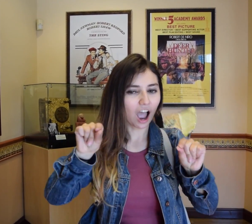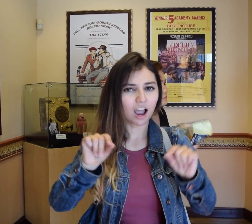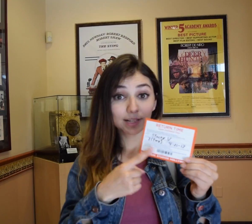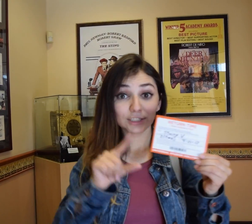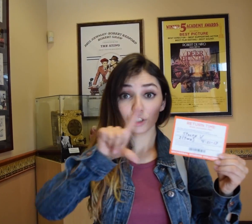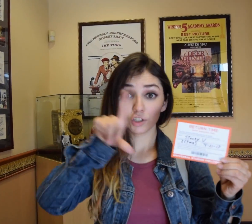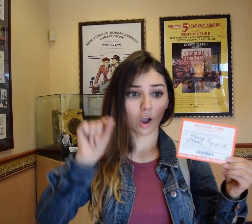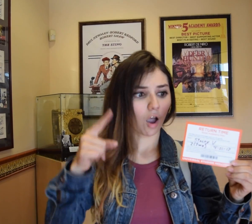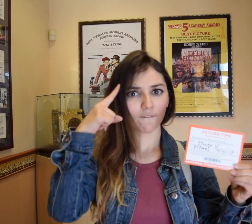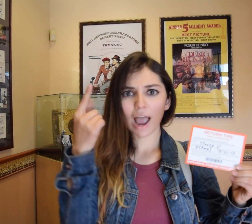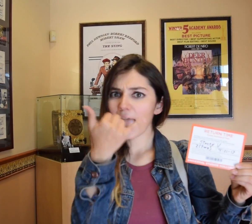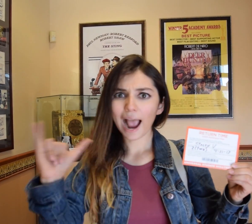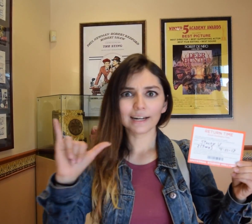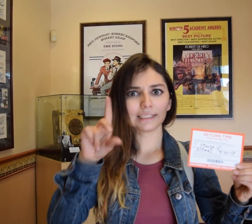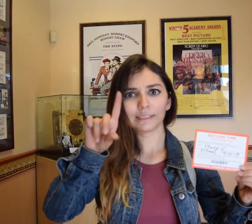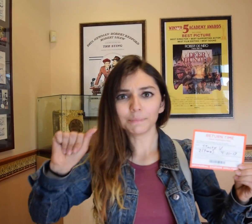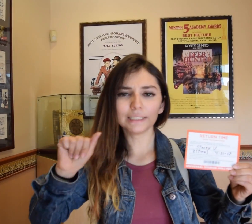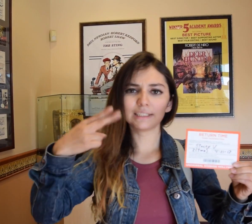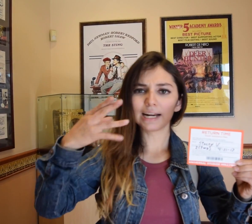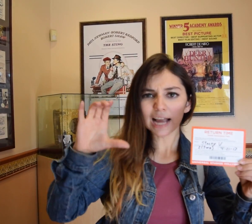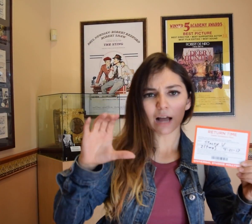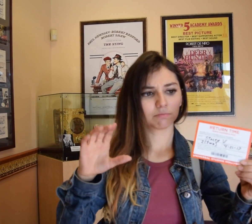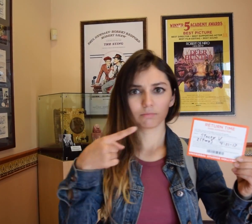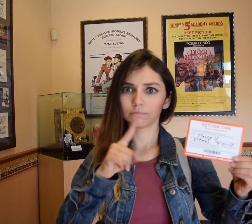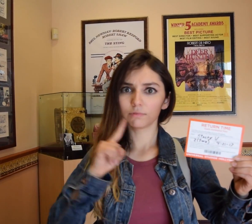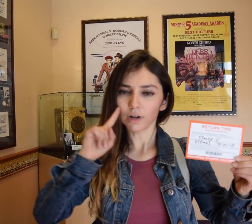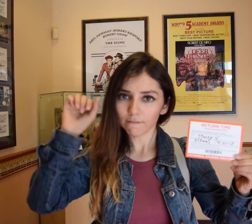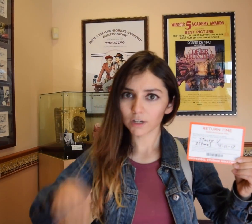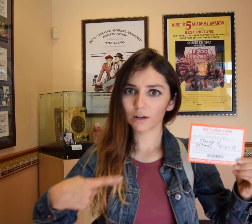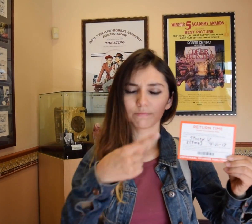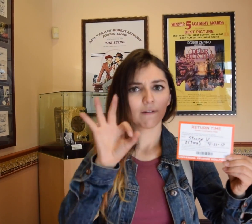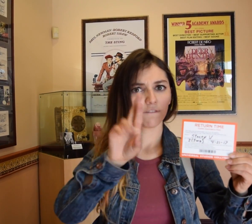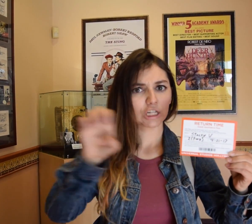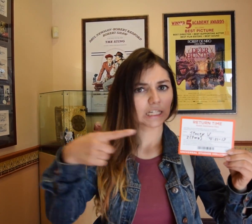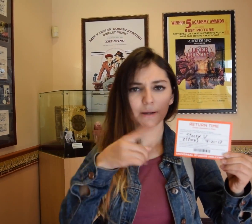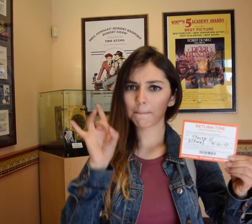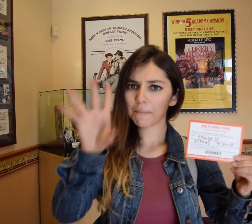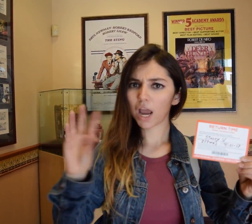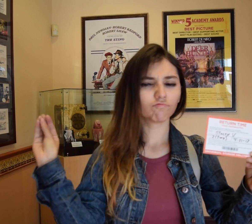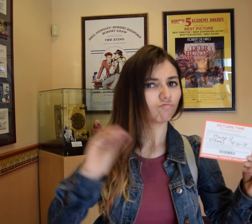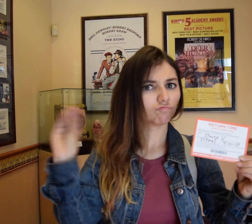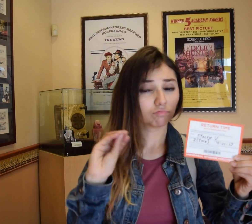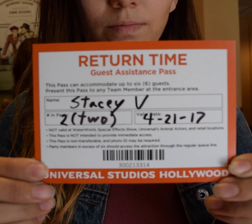This card is for anyone with disability or handicap. Deaf can get this card This card is free, you do not pay for this